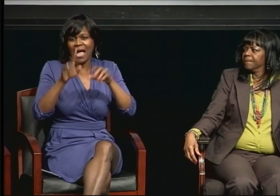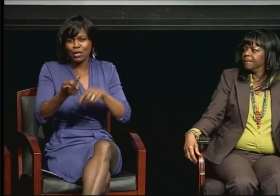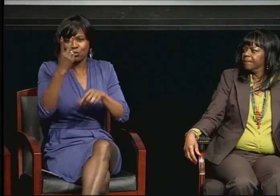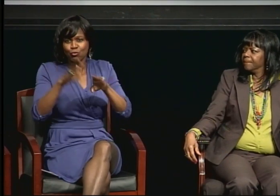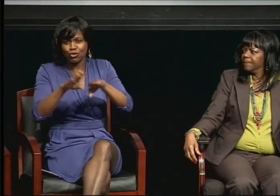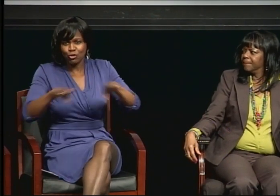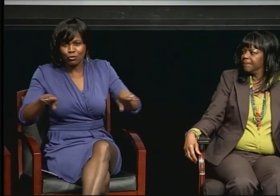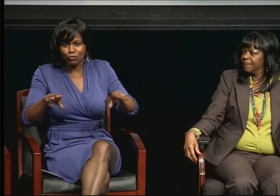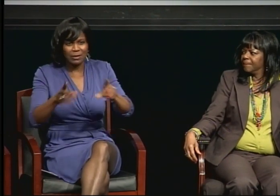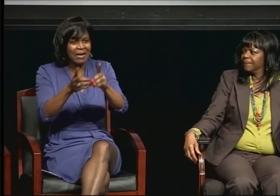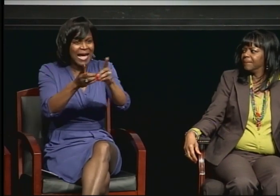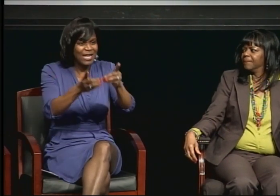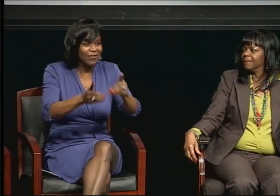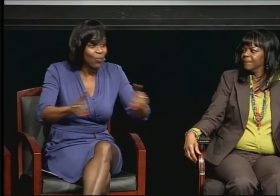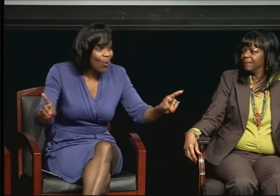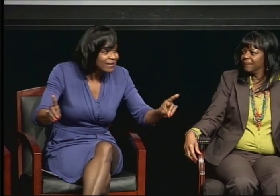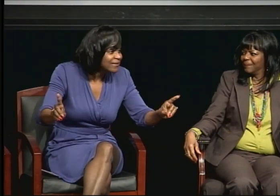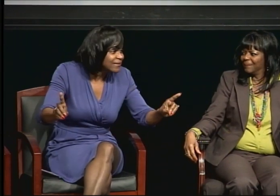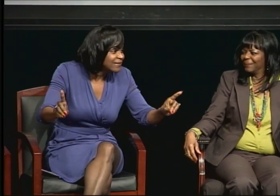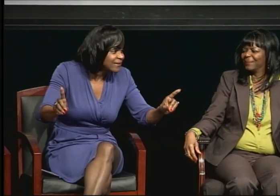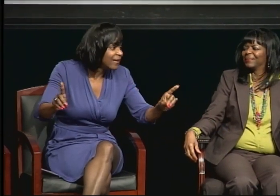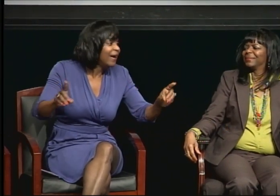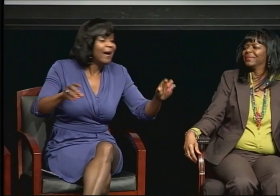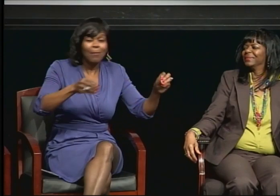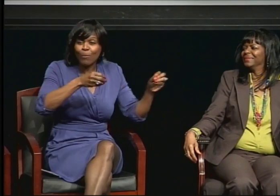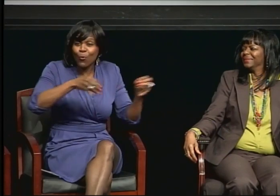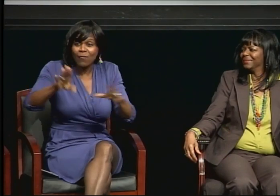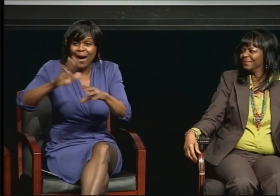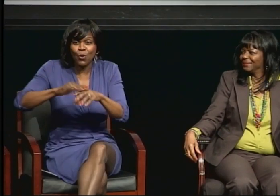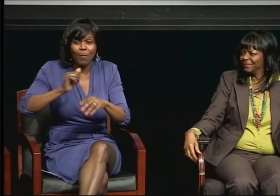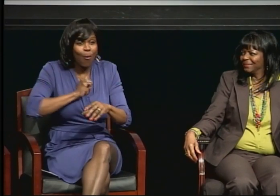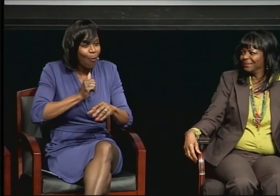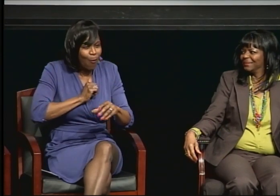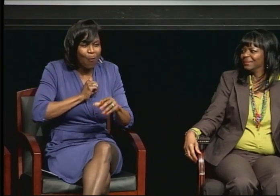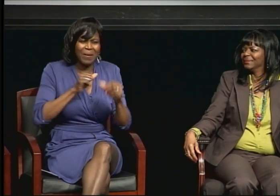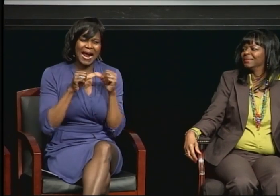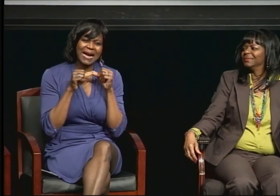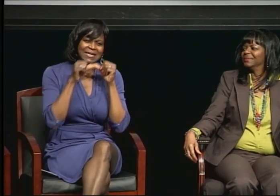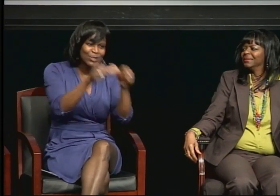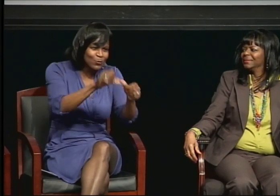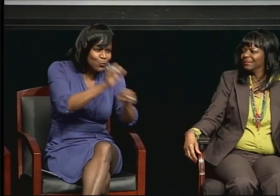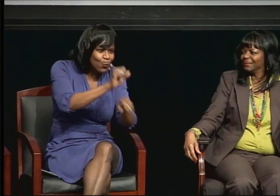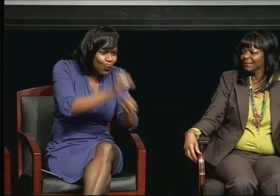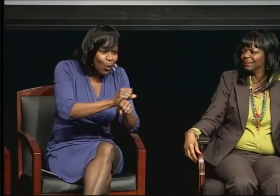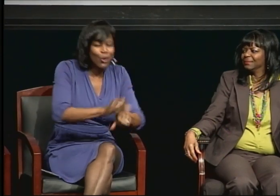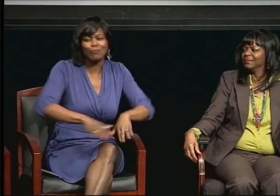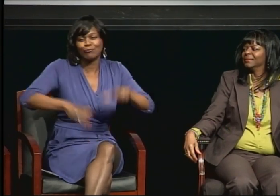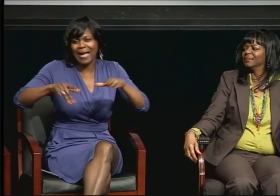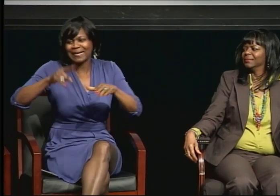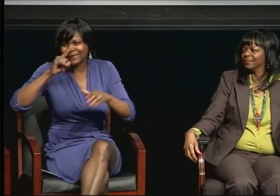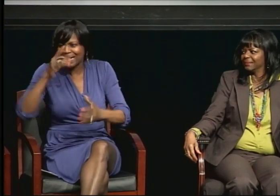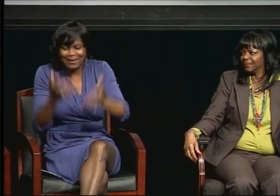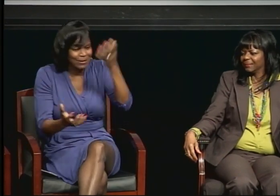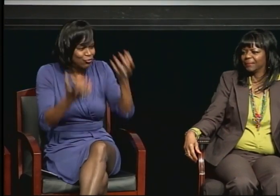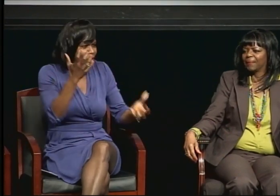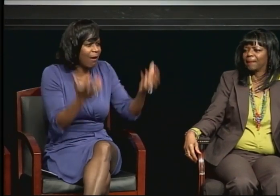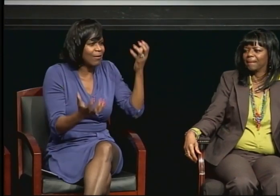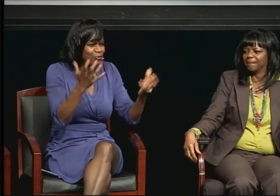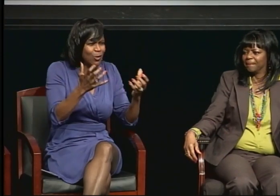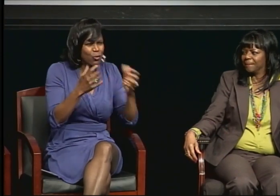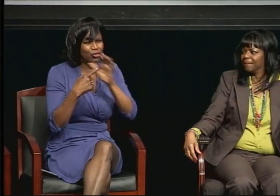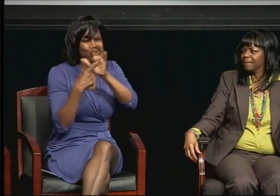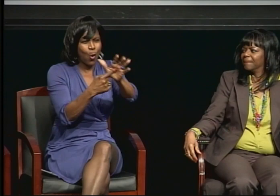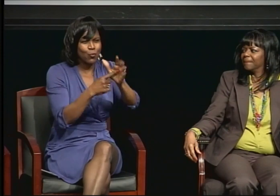But I continued to work raising my kids, juggling.